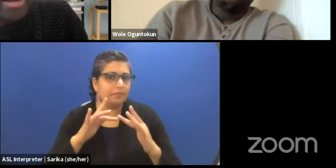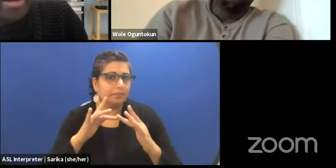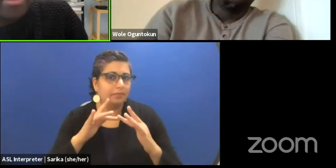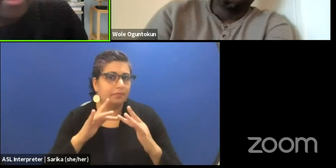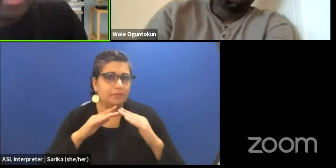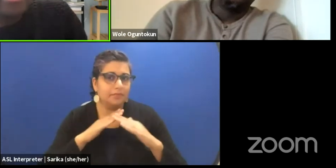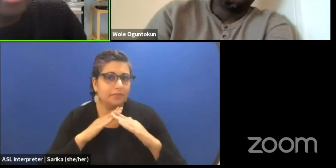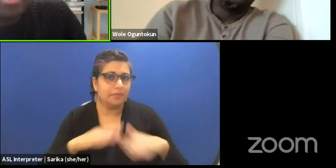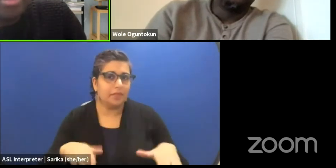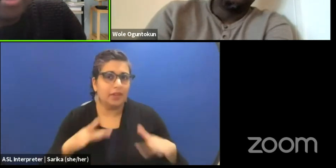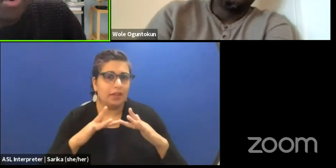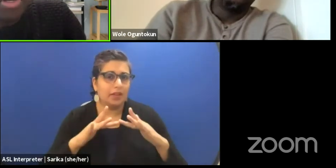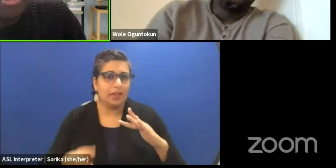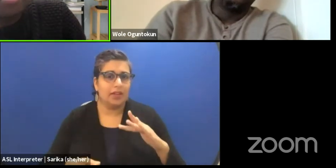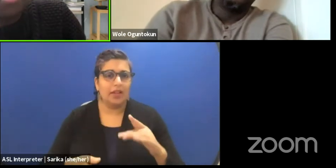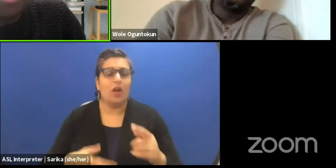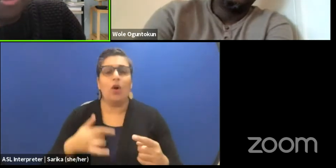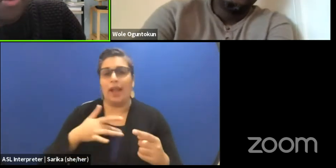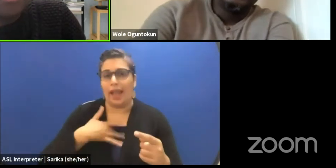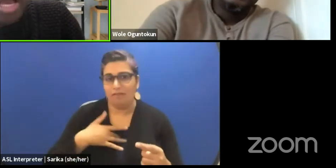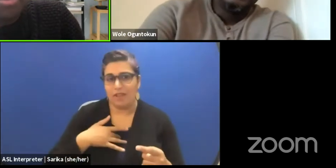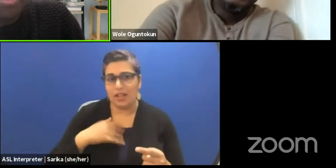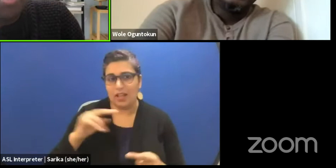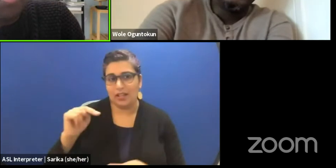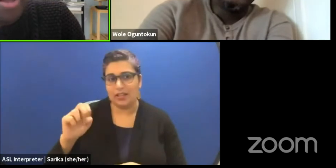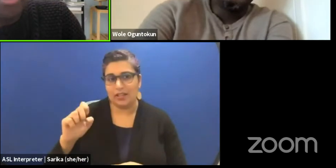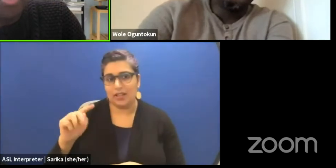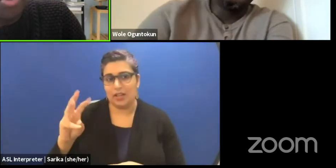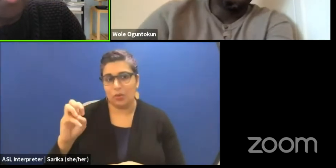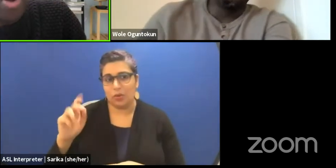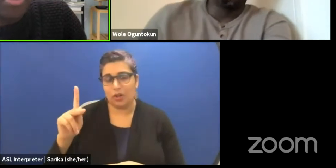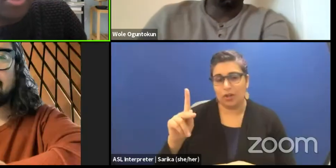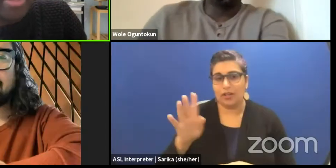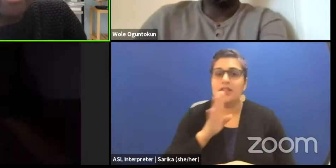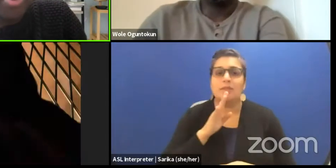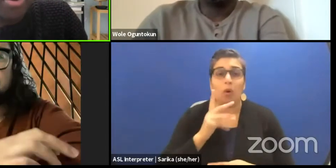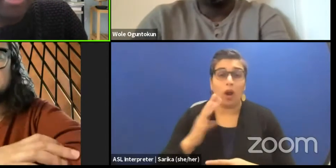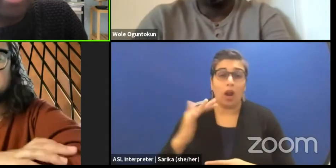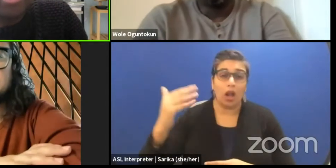I think it's the network. He spoke a long time ago and it took a while to get us.